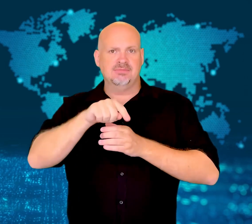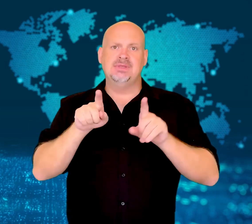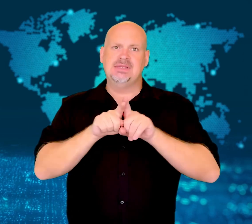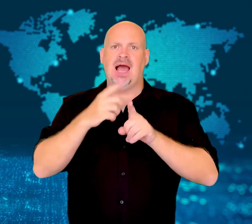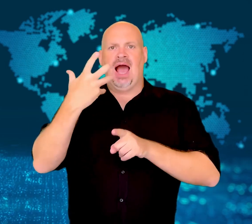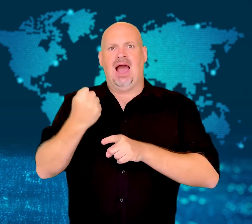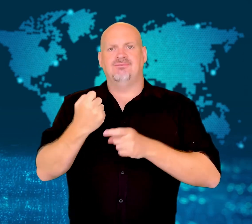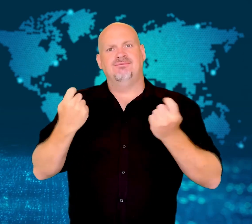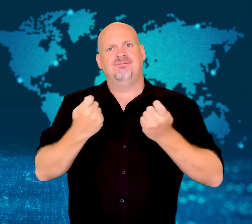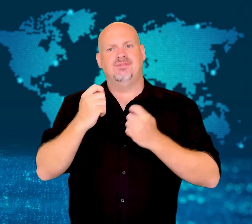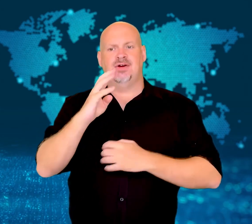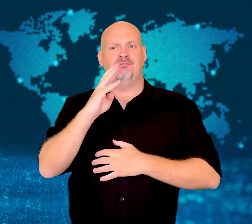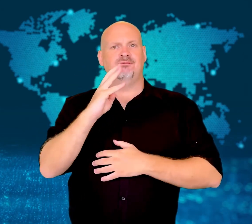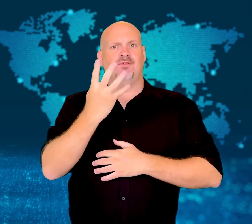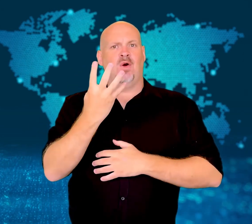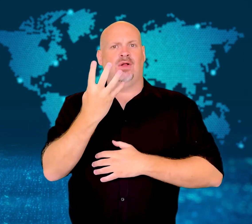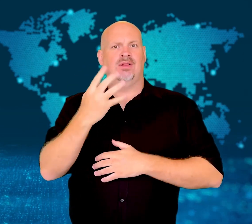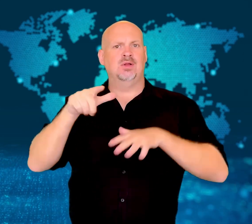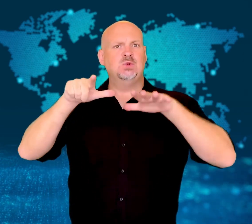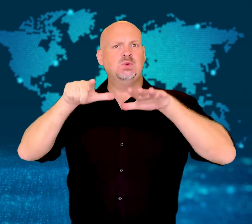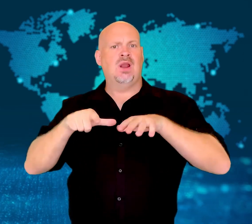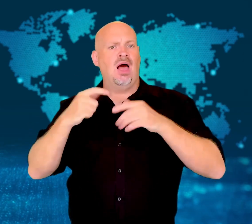to find the suspected shooter.